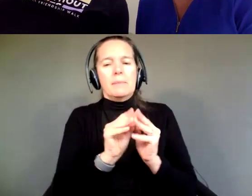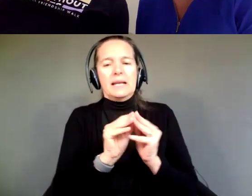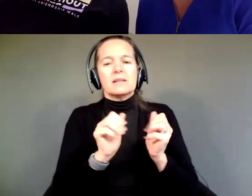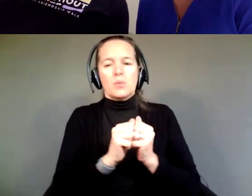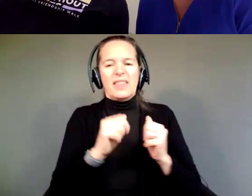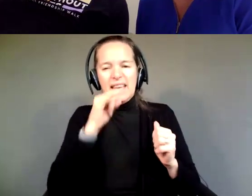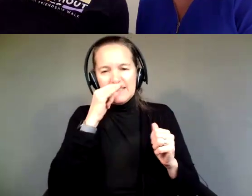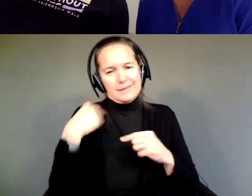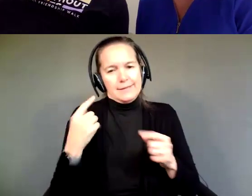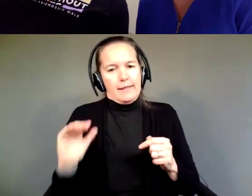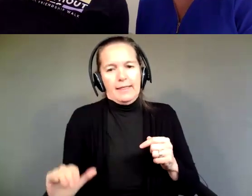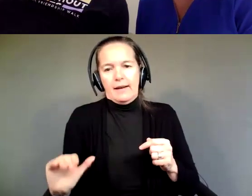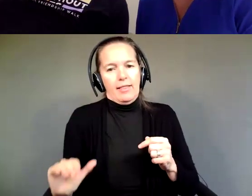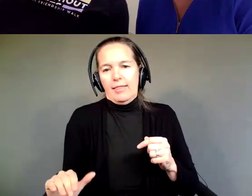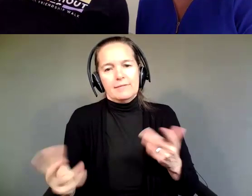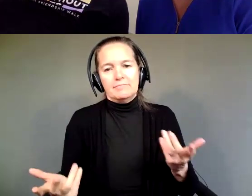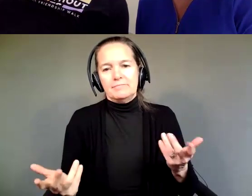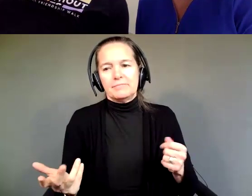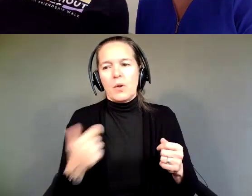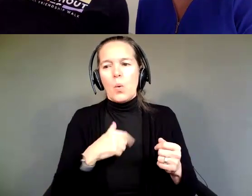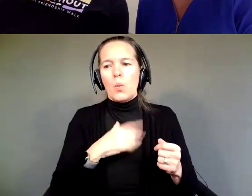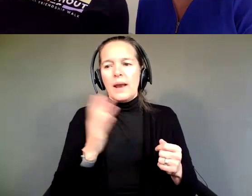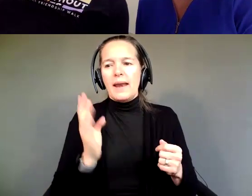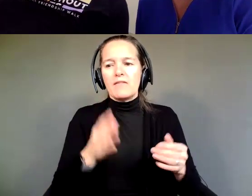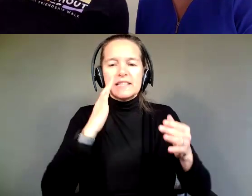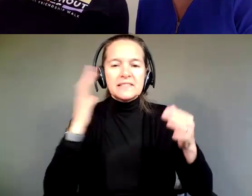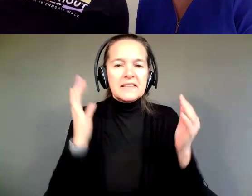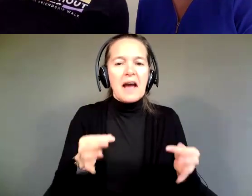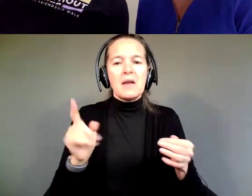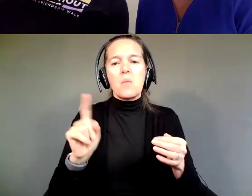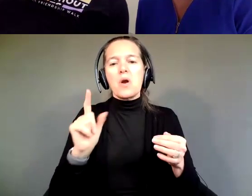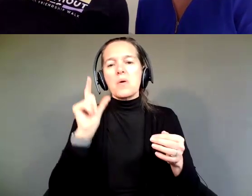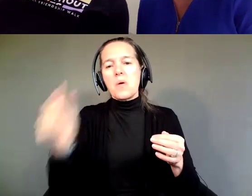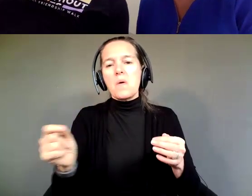any time there was any we never decided where to go on vacation without a family meeting.